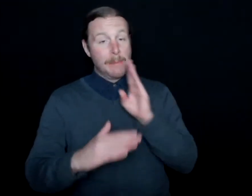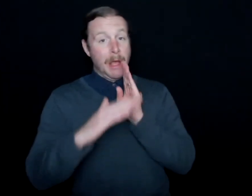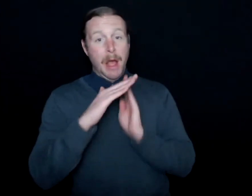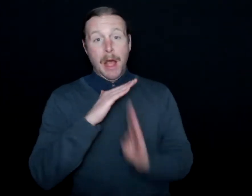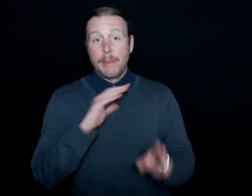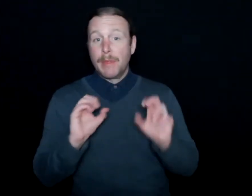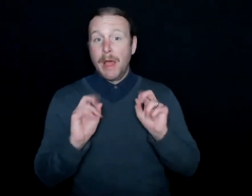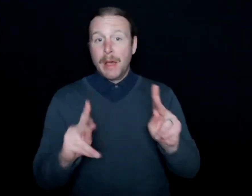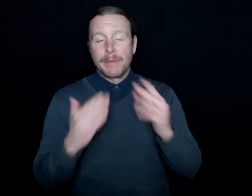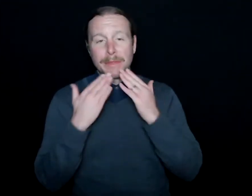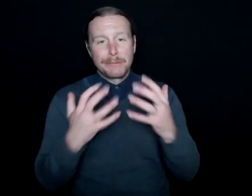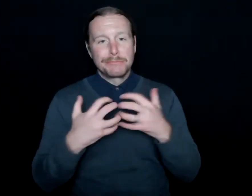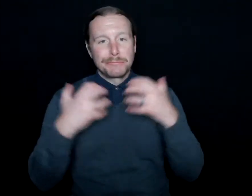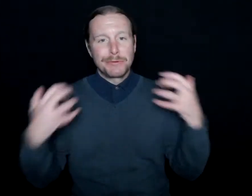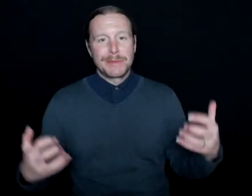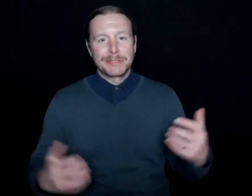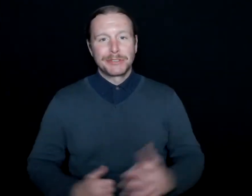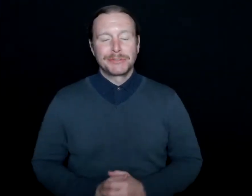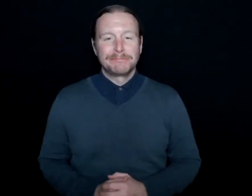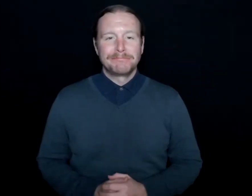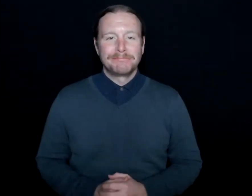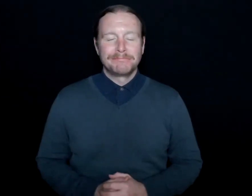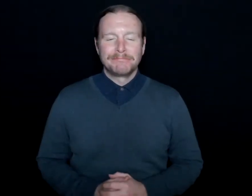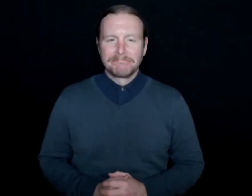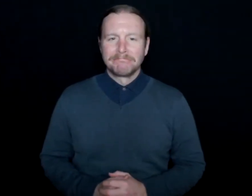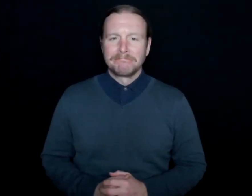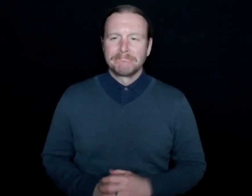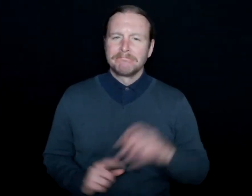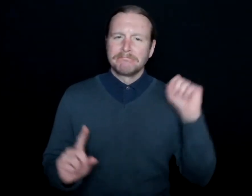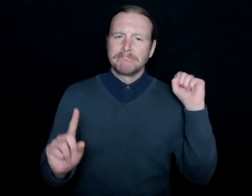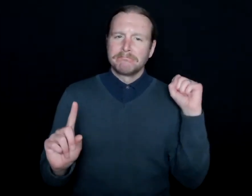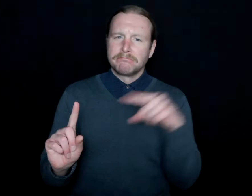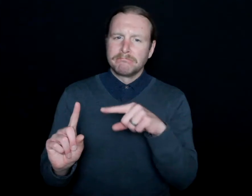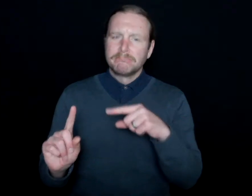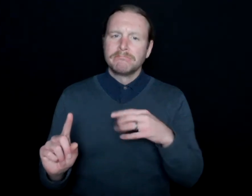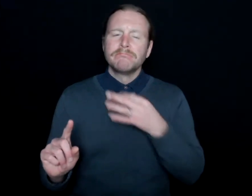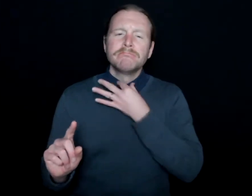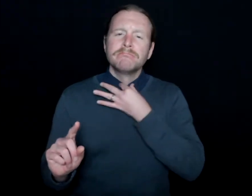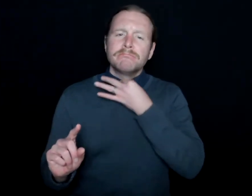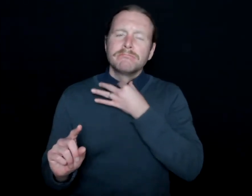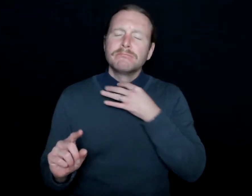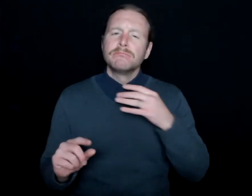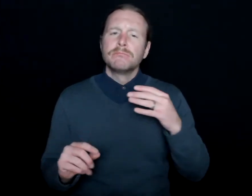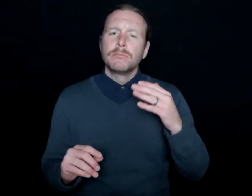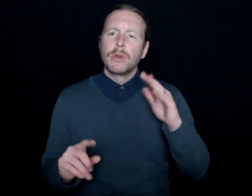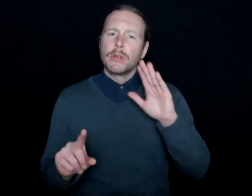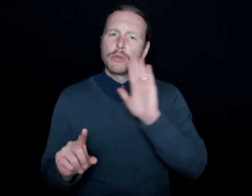Thank you so much. So to start off, we'd love to know more about your background.